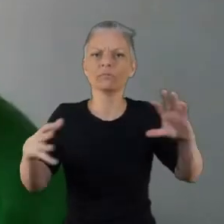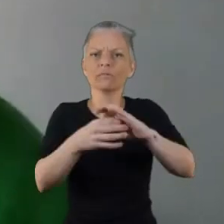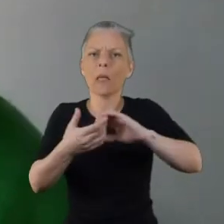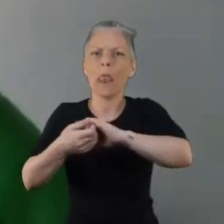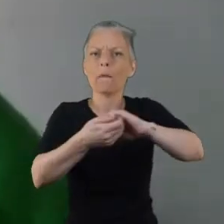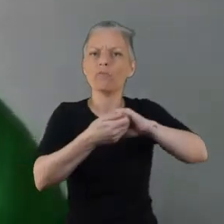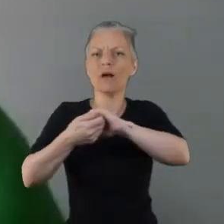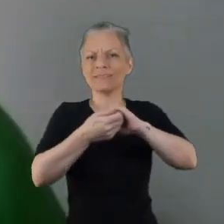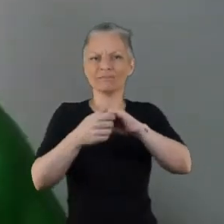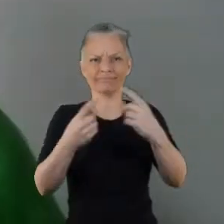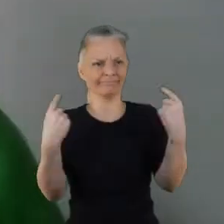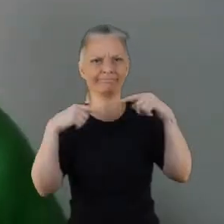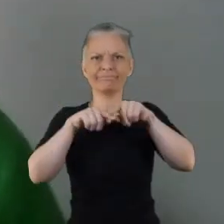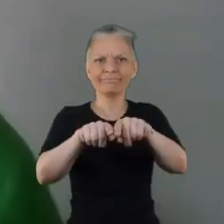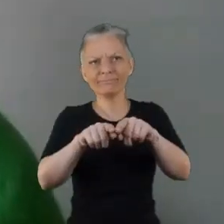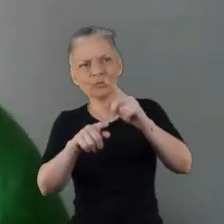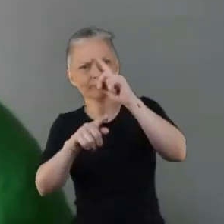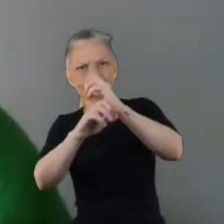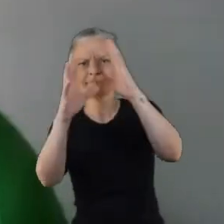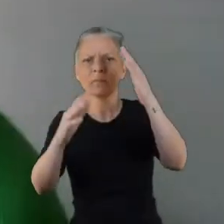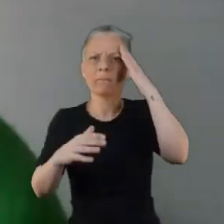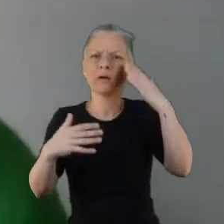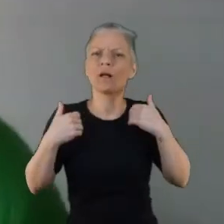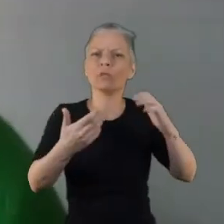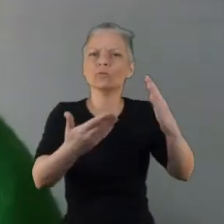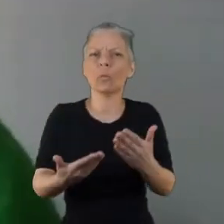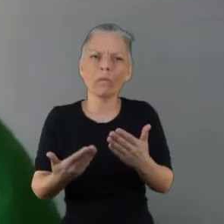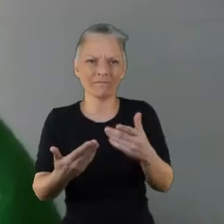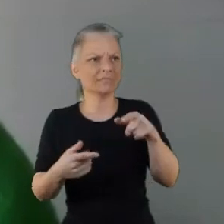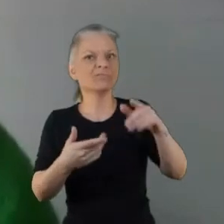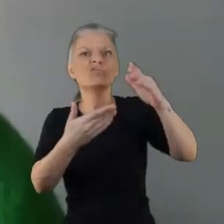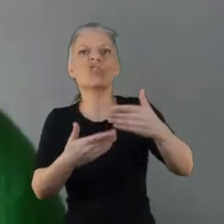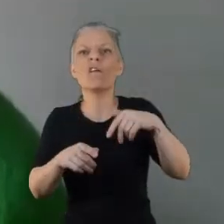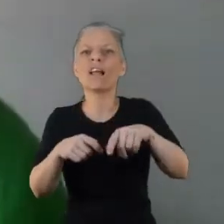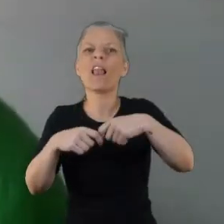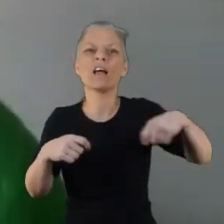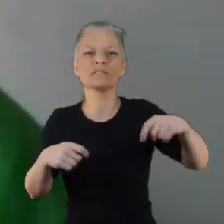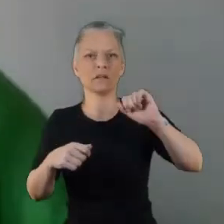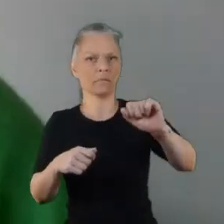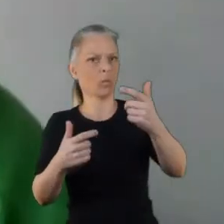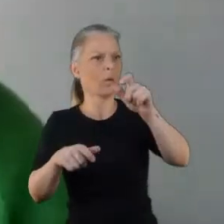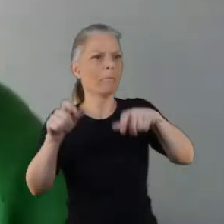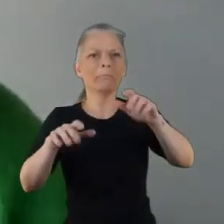So to start initially we reached out and made connections with local groups, organisations